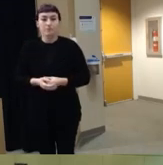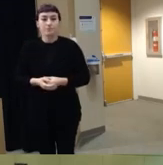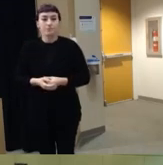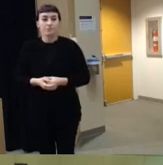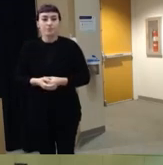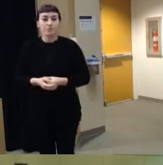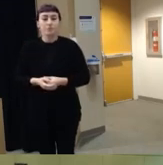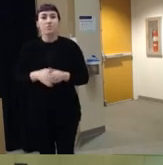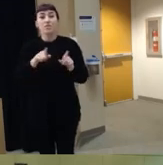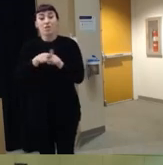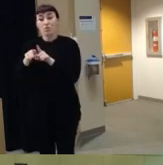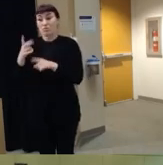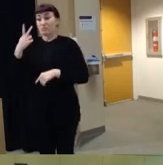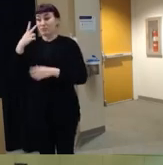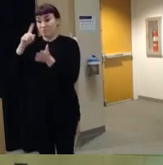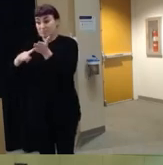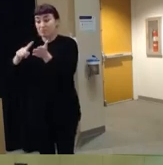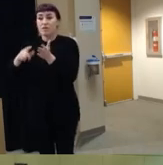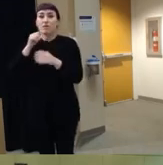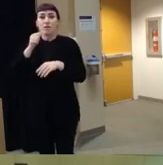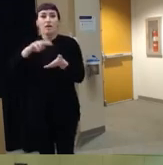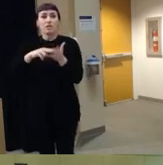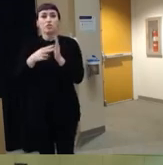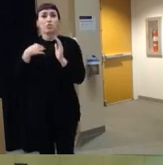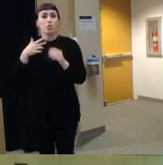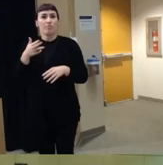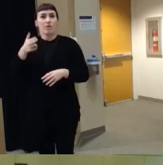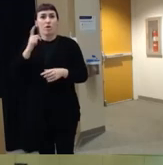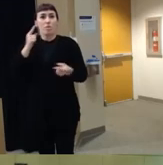have found that unintentional firearm injuries among children is really a good place to start if